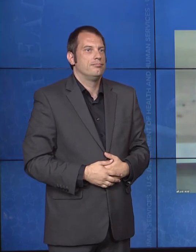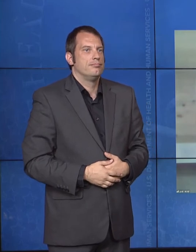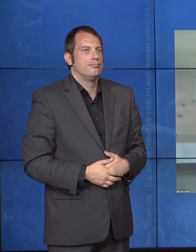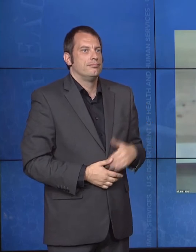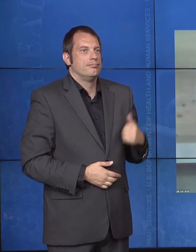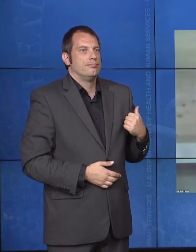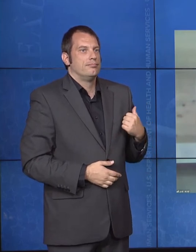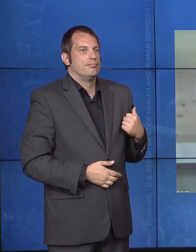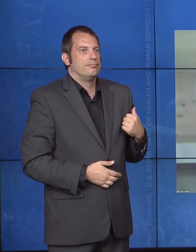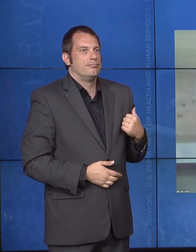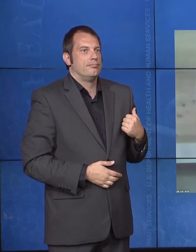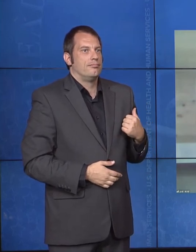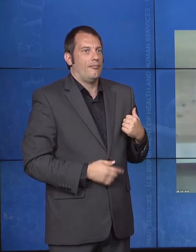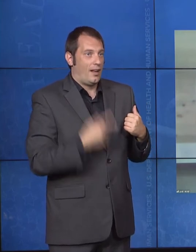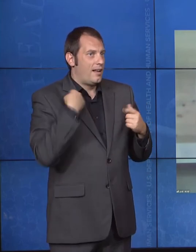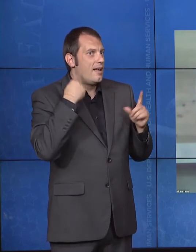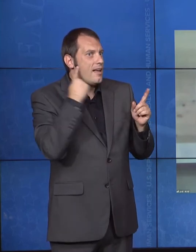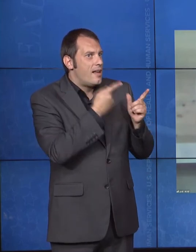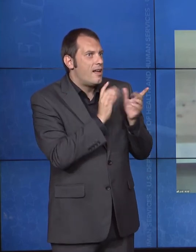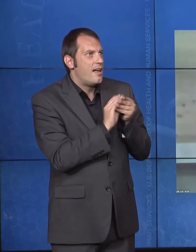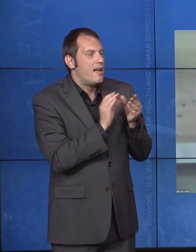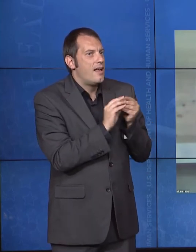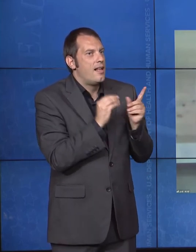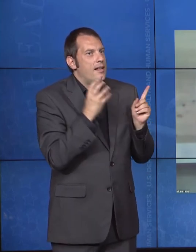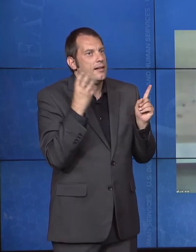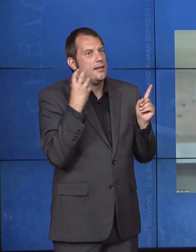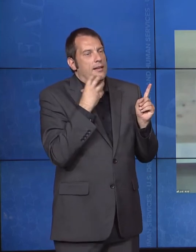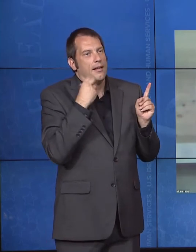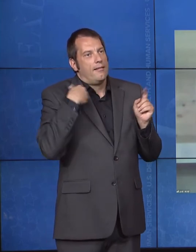community integration without pivoting right to my boss, Lance Robertson.